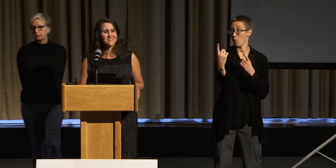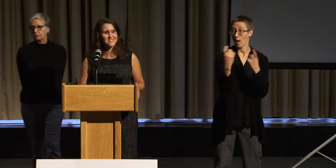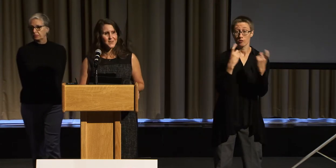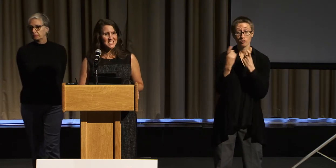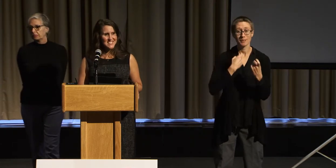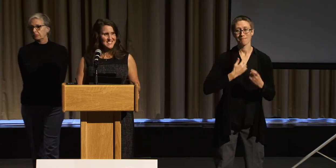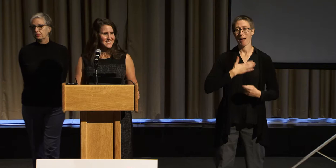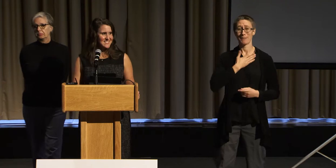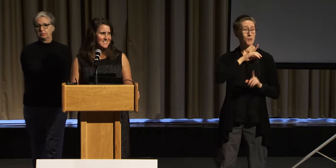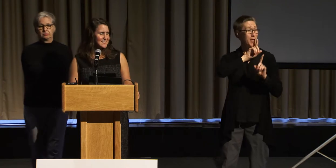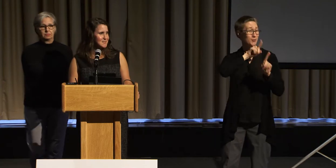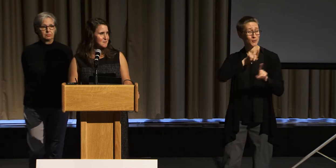Questions?